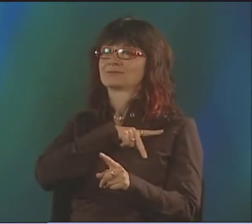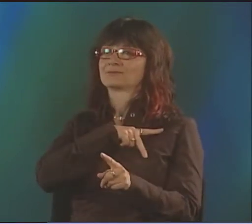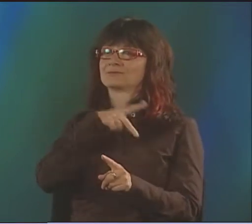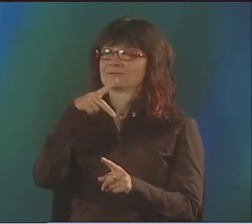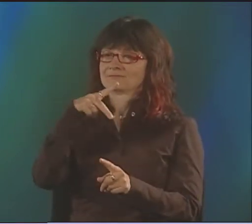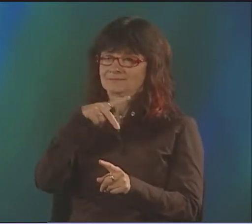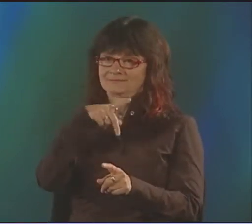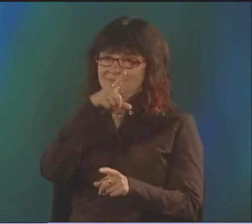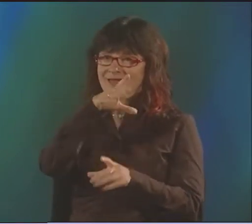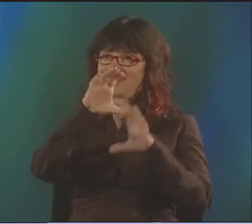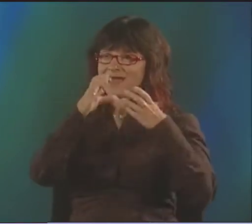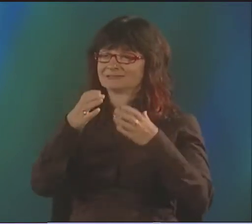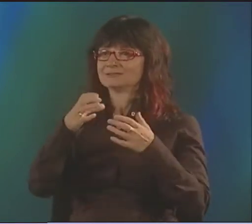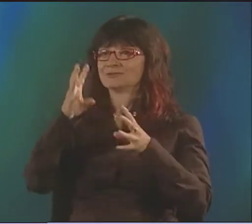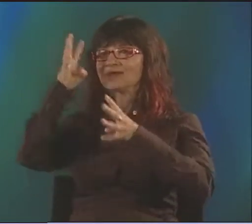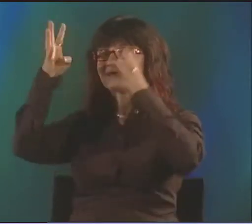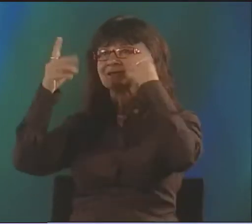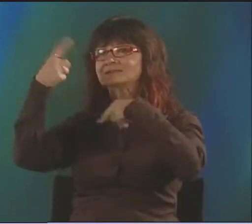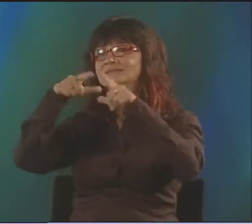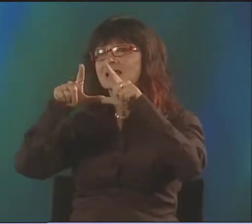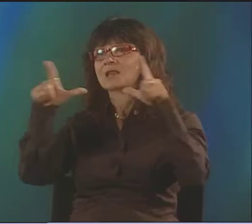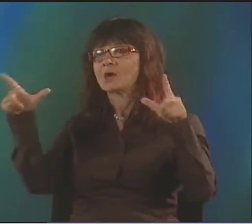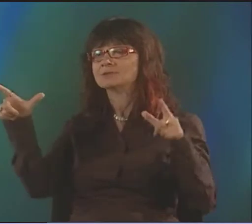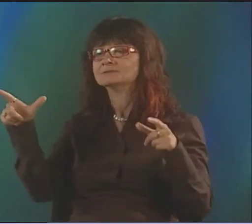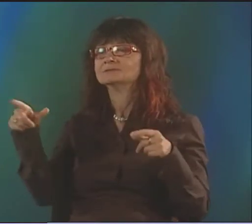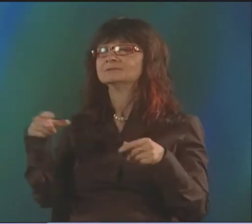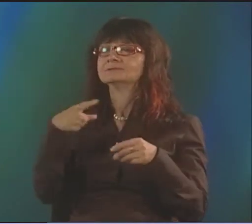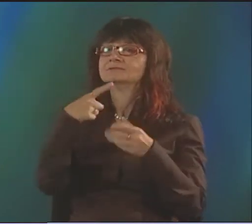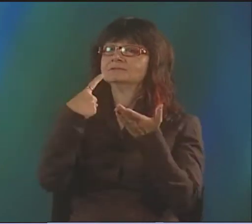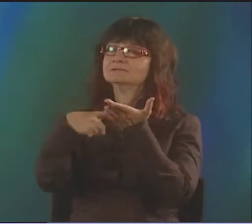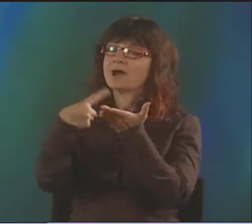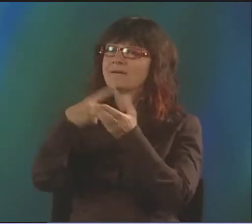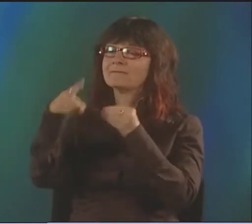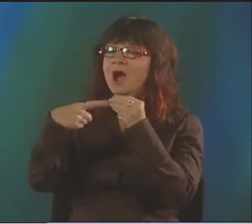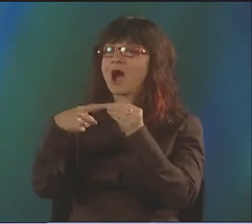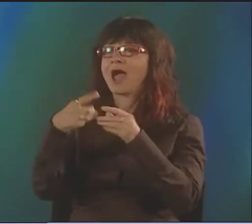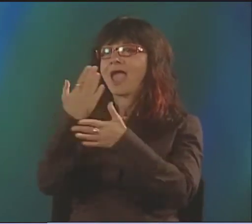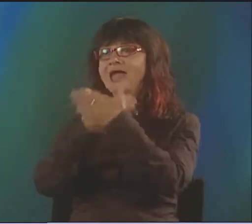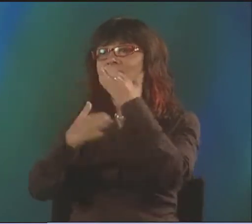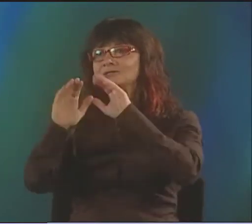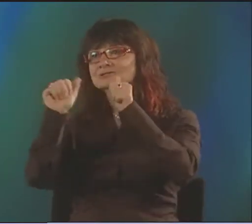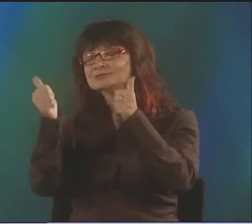I WAS LEARNING FROM PATRICK GRAYBILL, FROM CLASSES I WAS TAKING FROM HIM IN CREATIVE LANGUAGE,